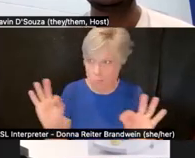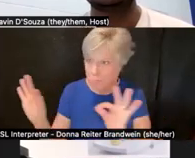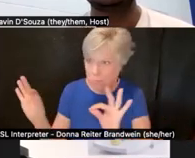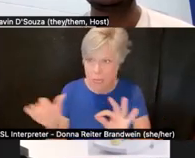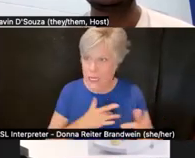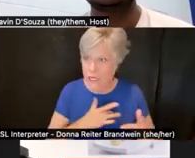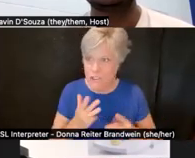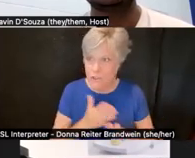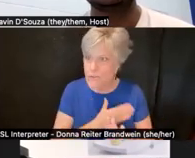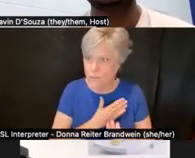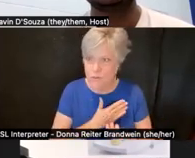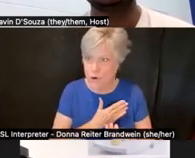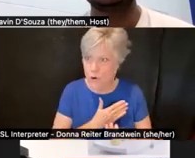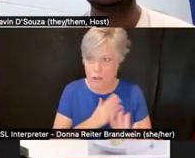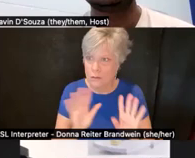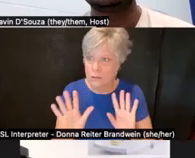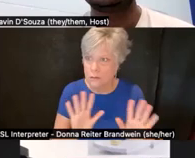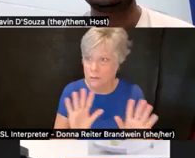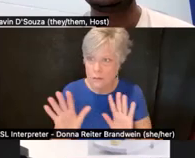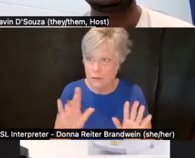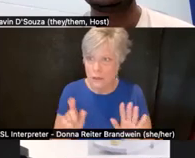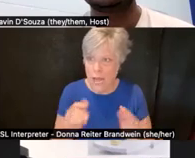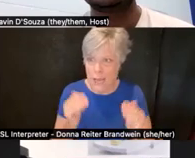I can adapt as needed, of course.